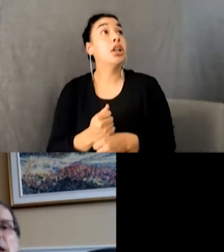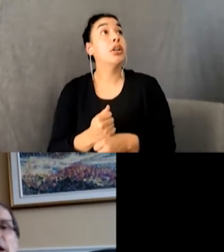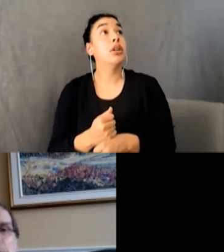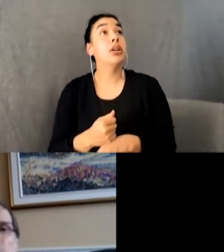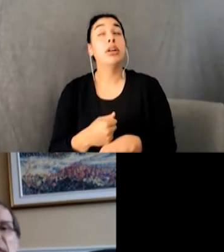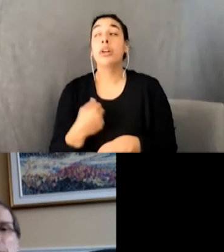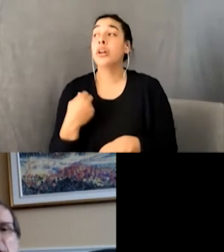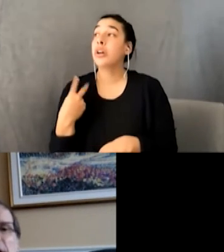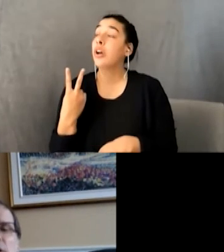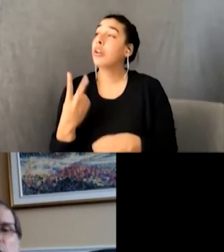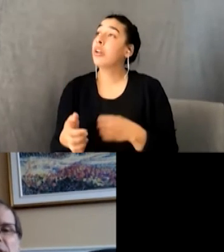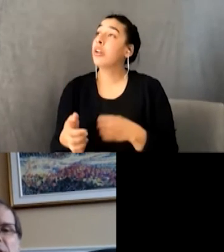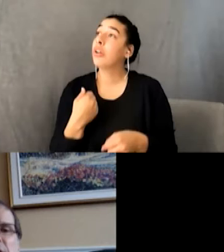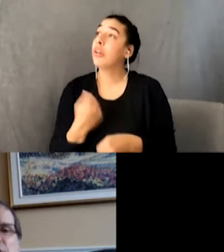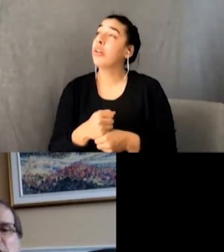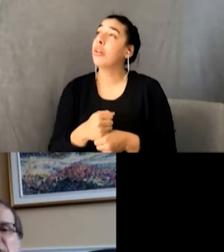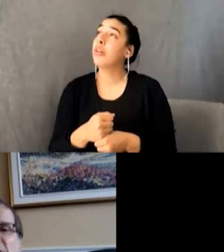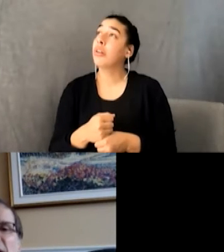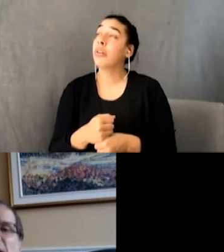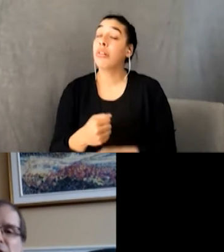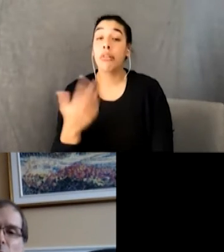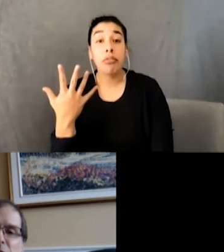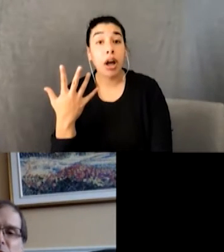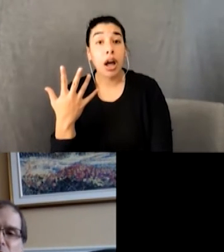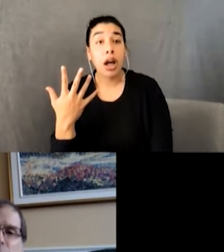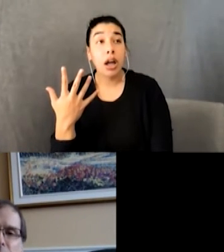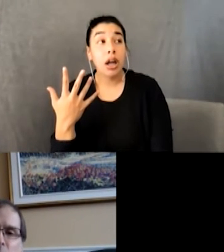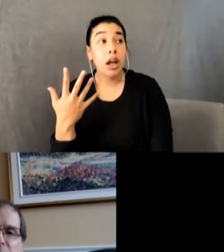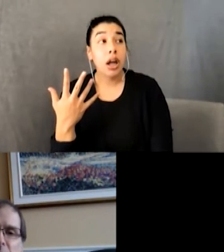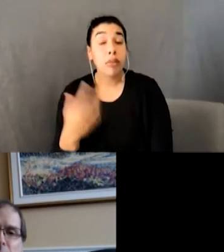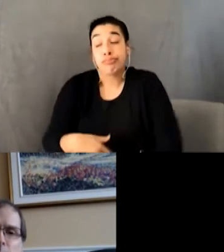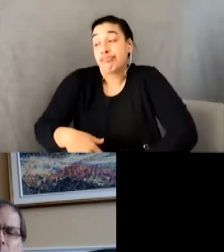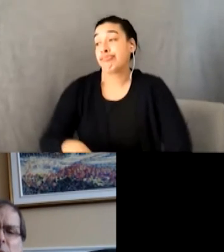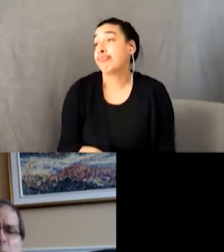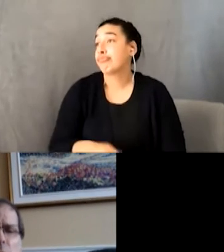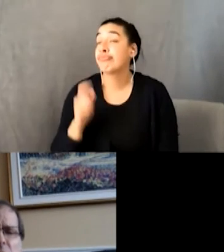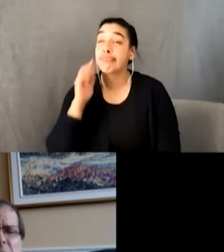He pointed at me, grunted, turned his head, and scratched his ear with a drumstick. He put it down